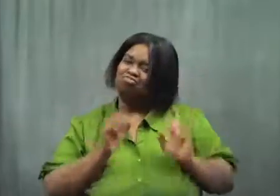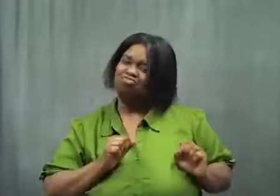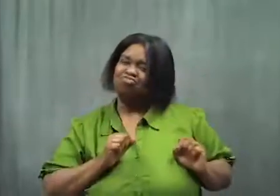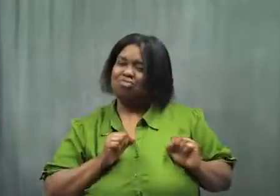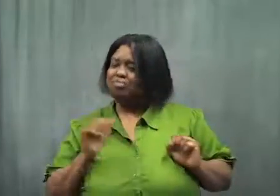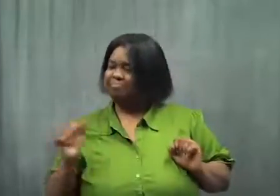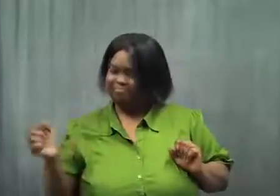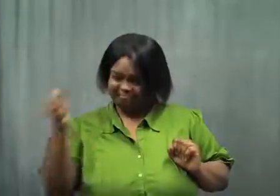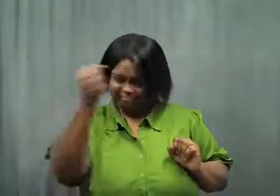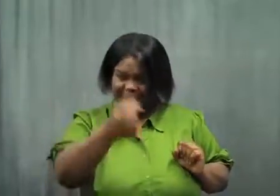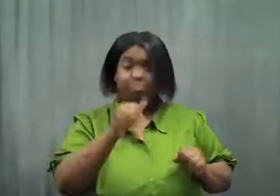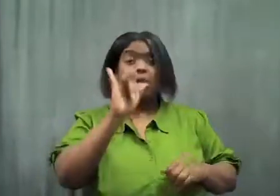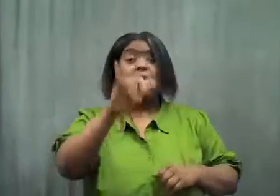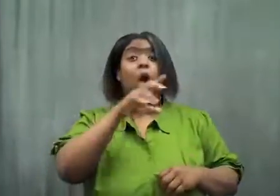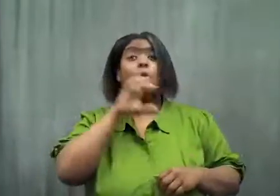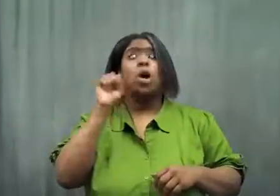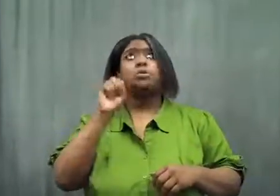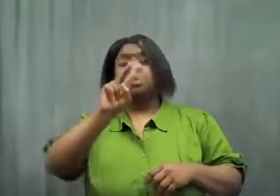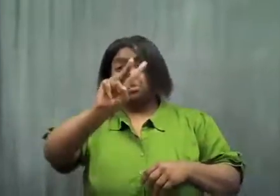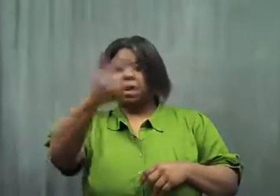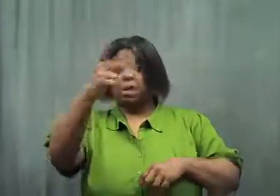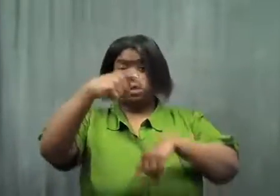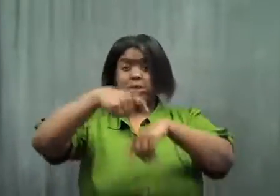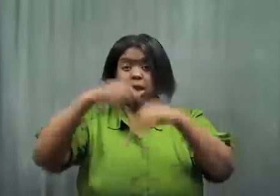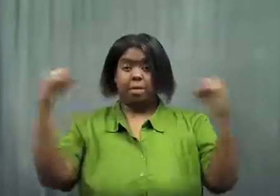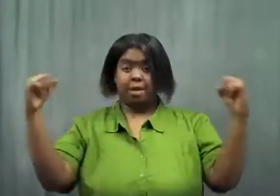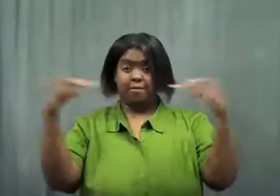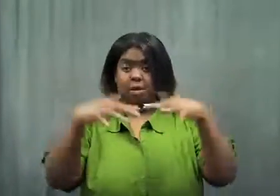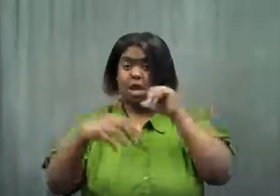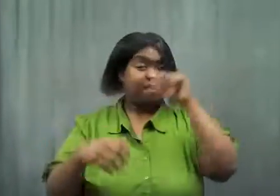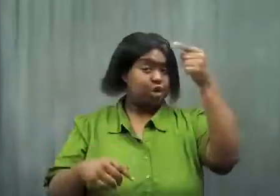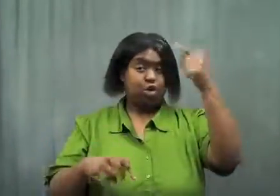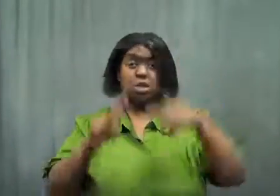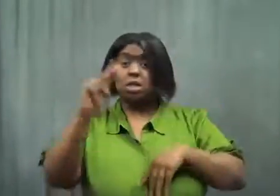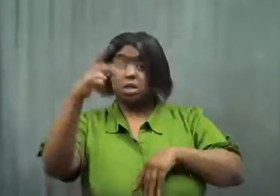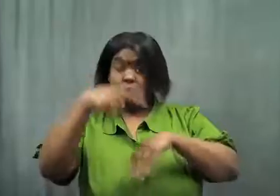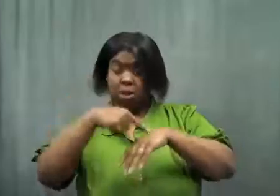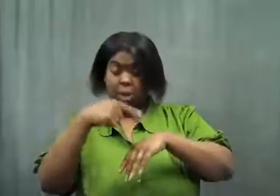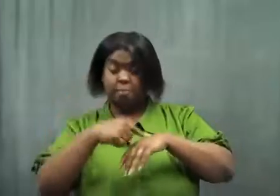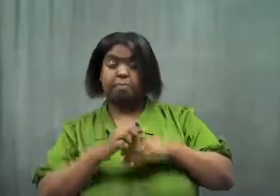That was the second time for this seminar.